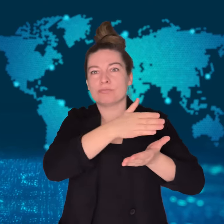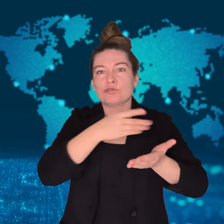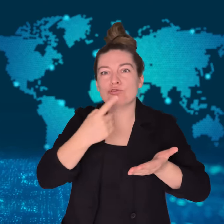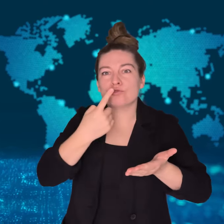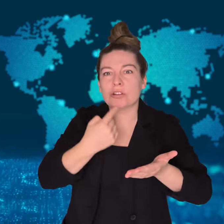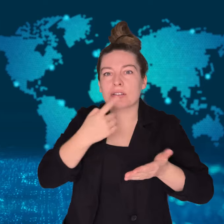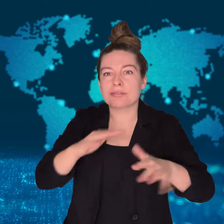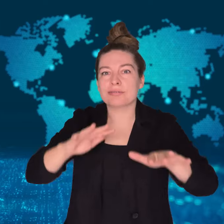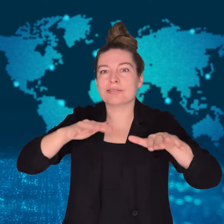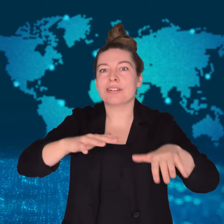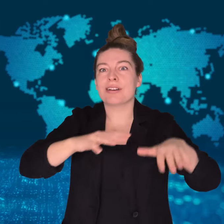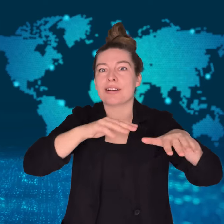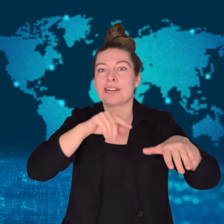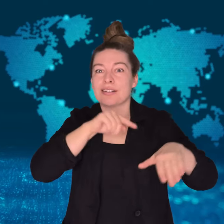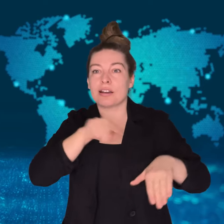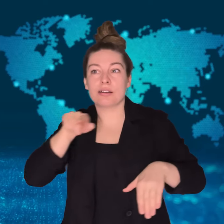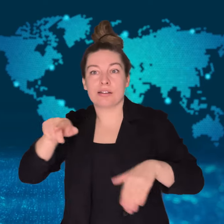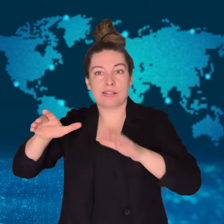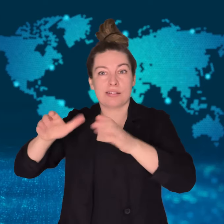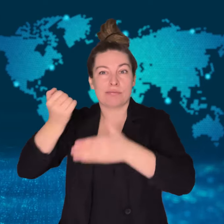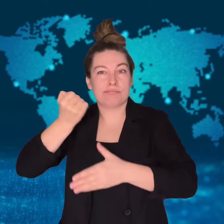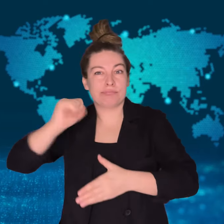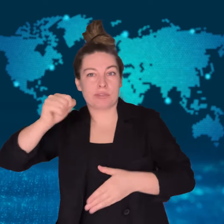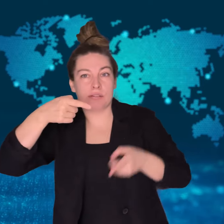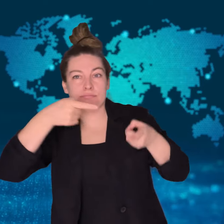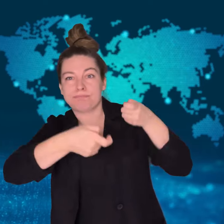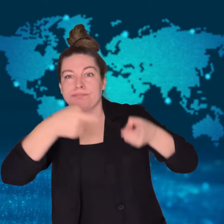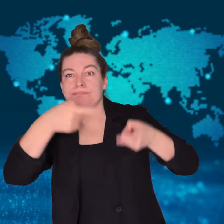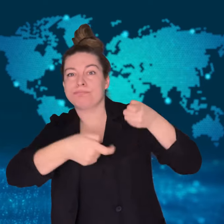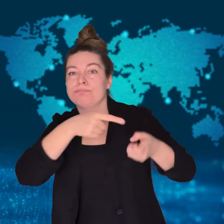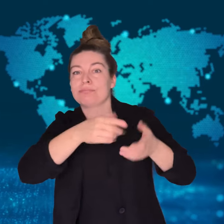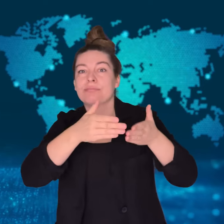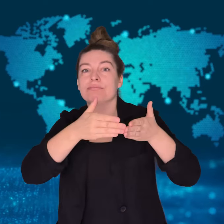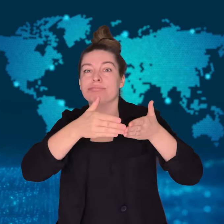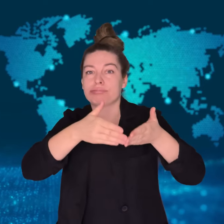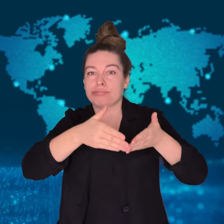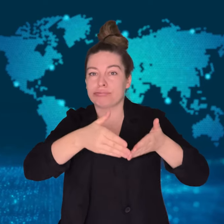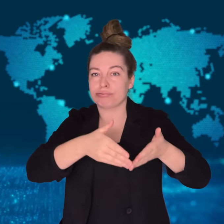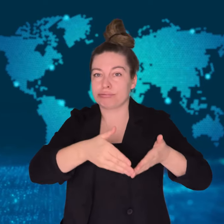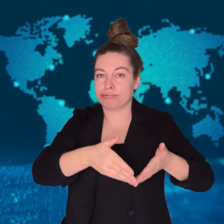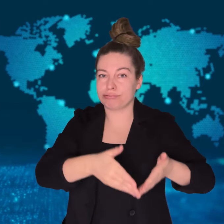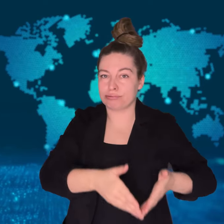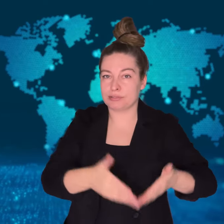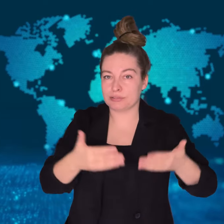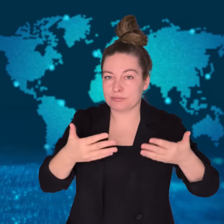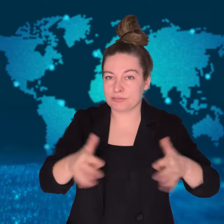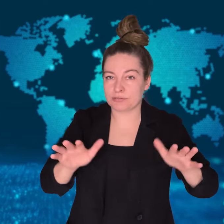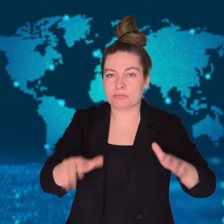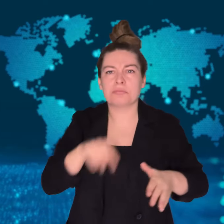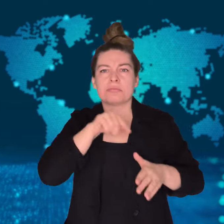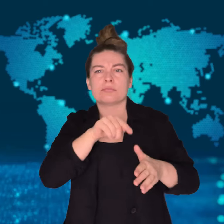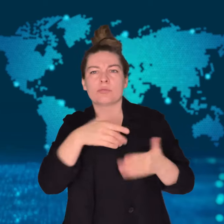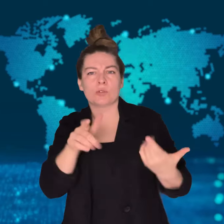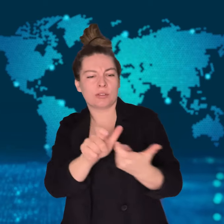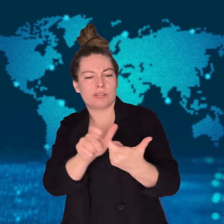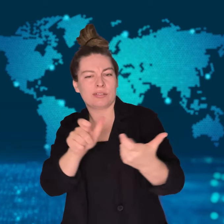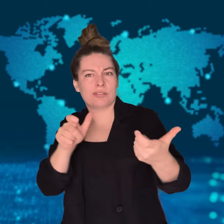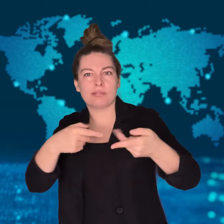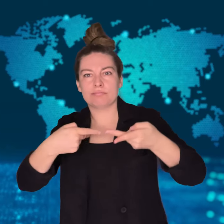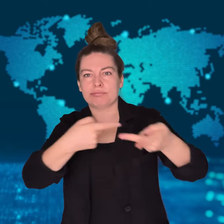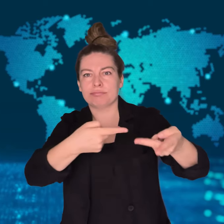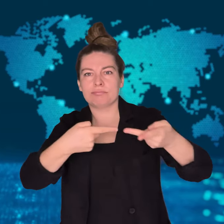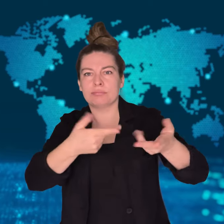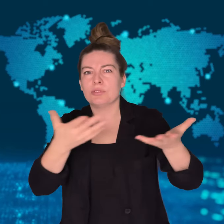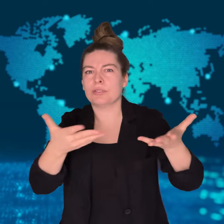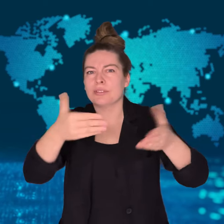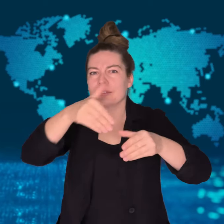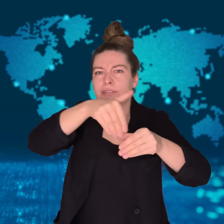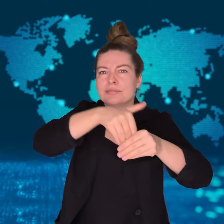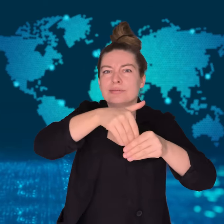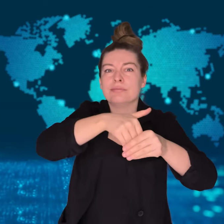The boat came through the Red Sea with what is believed to